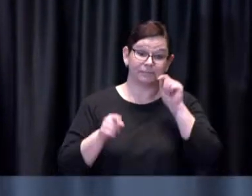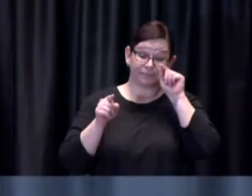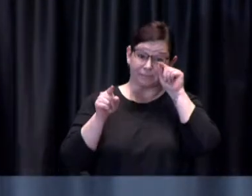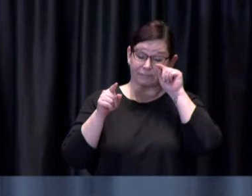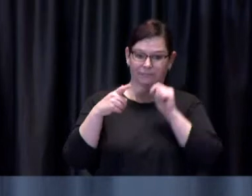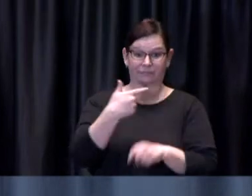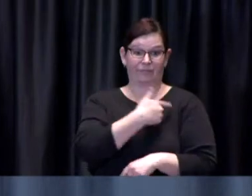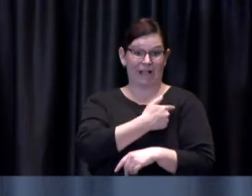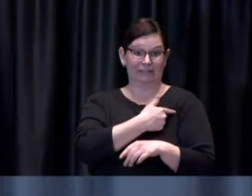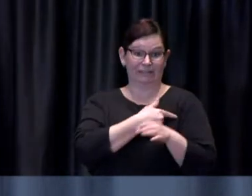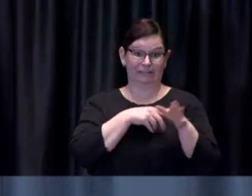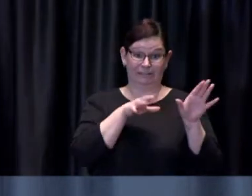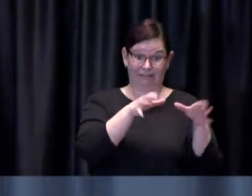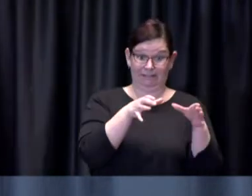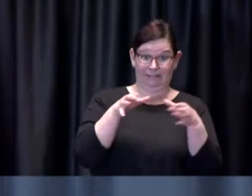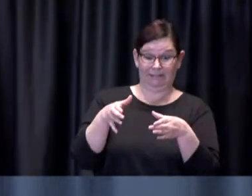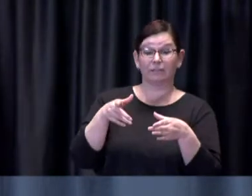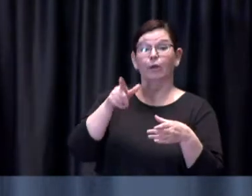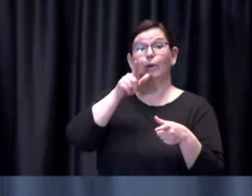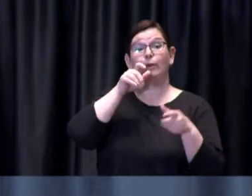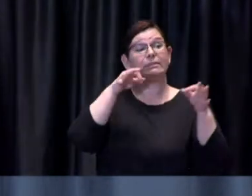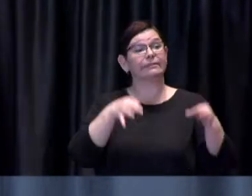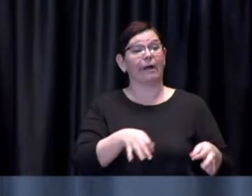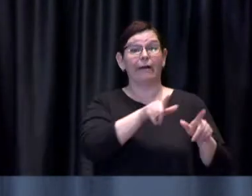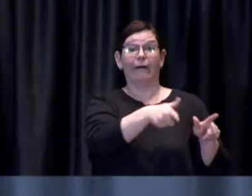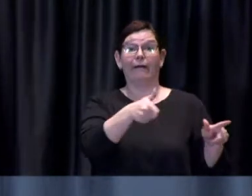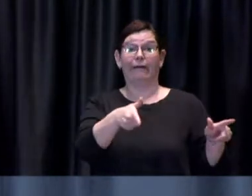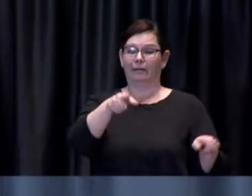the province under the under their provincial framework first and foremost